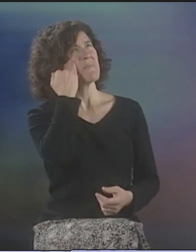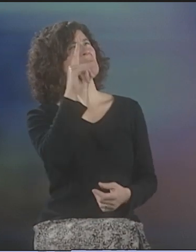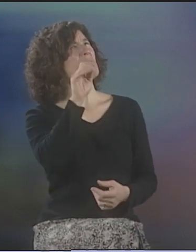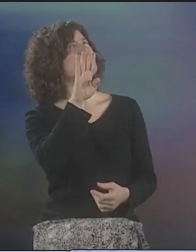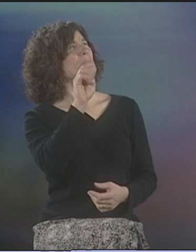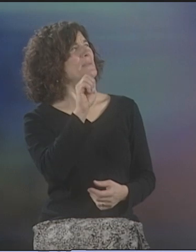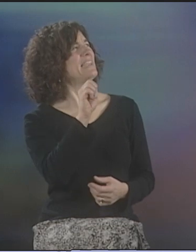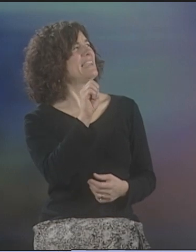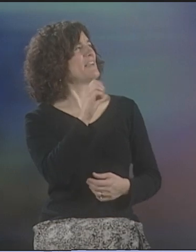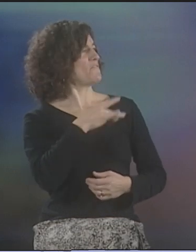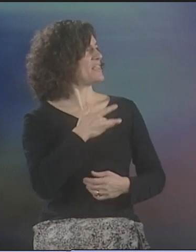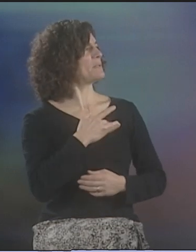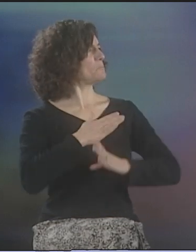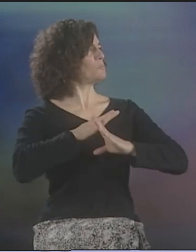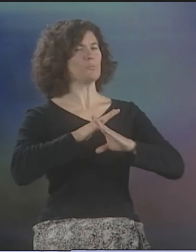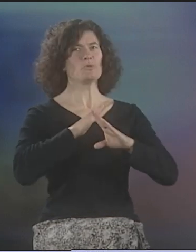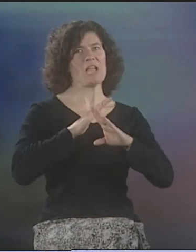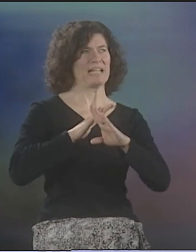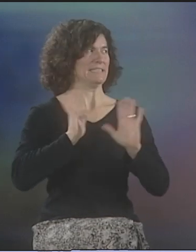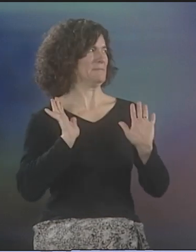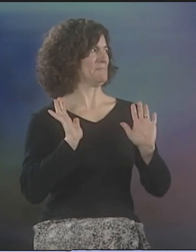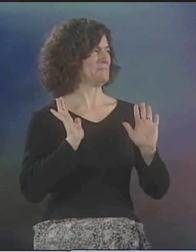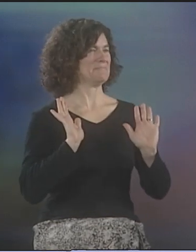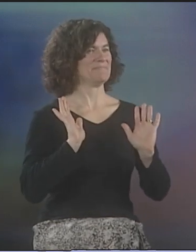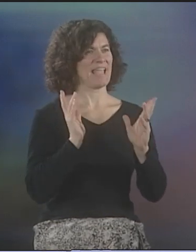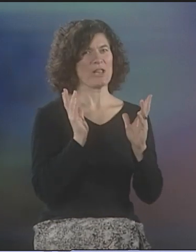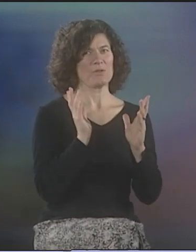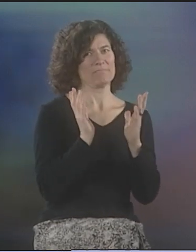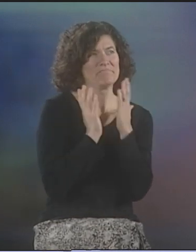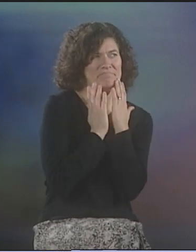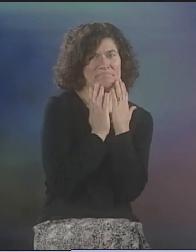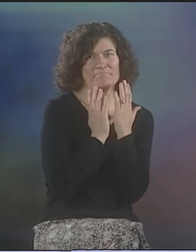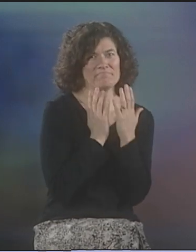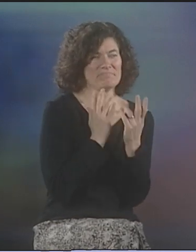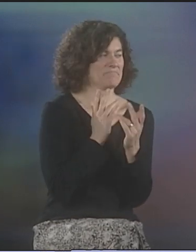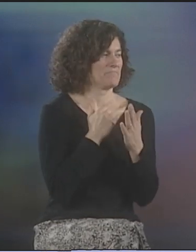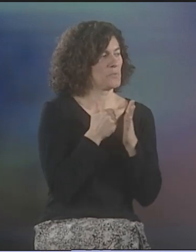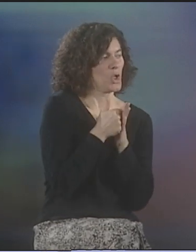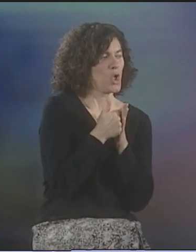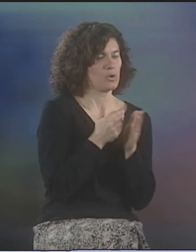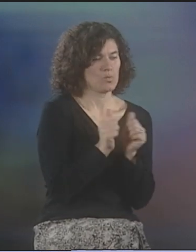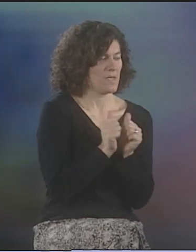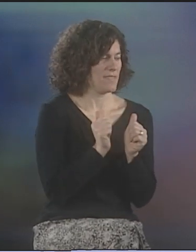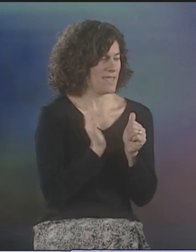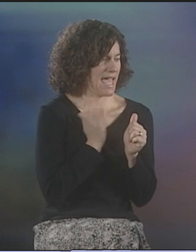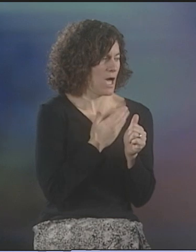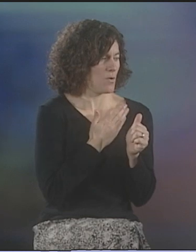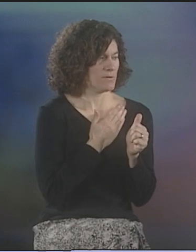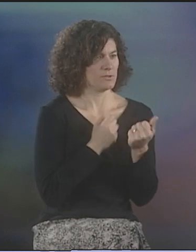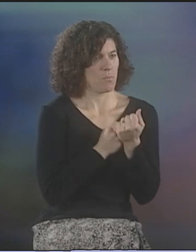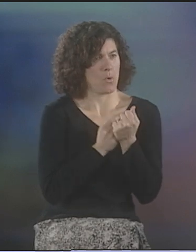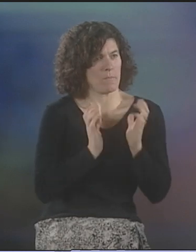WHEN I LOOK BACK, I COULD IMAGINE THAT I FELT VERY PROTECTED IN THAT LITTLE SHELL,